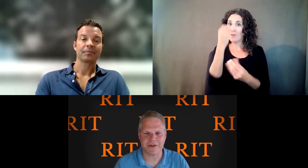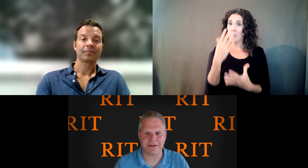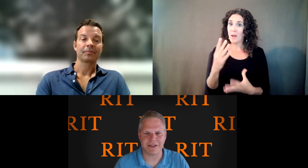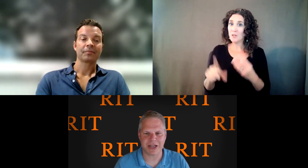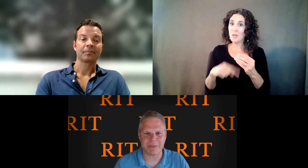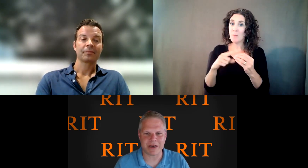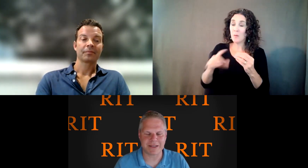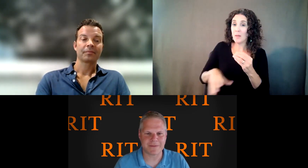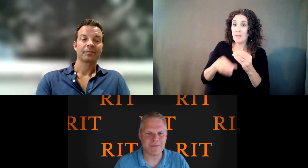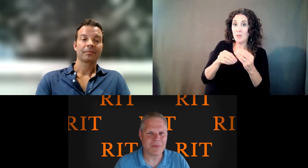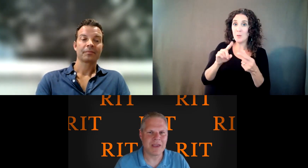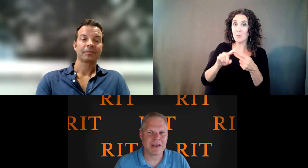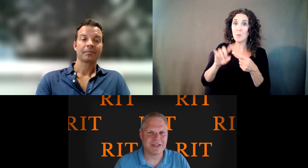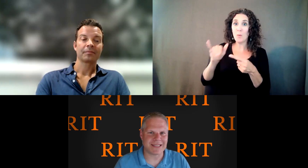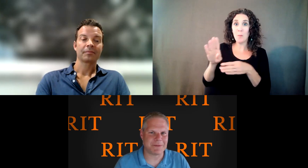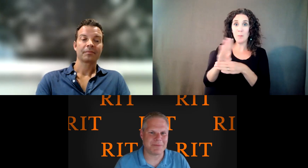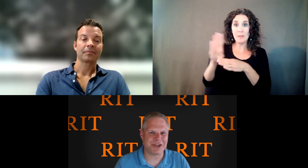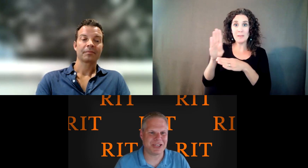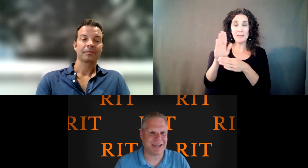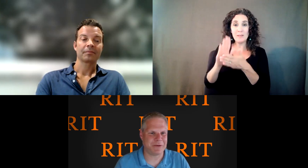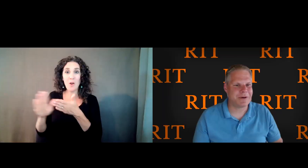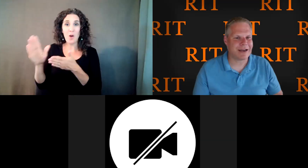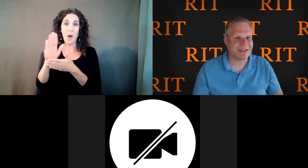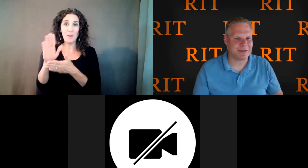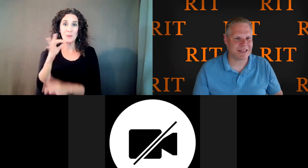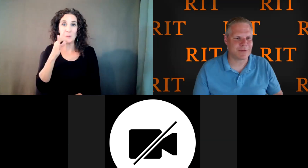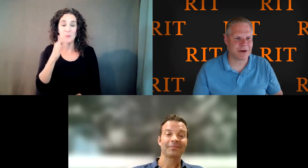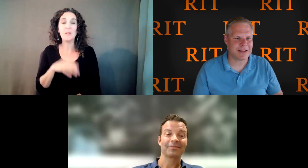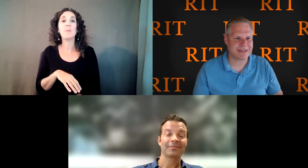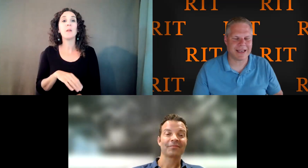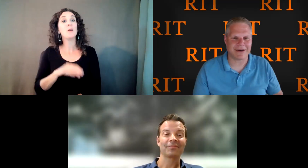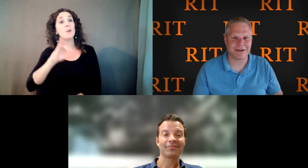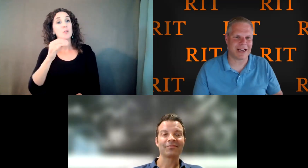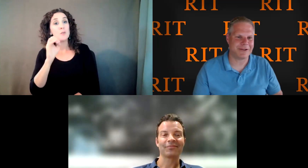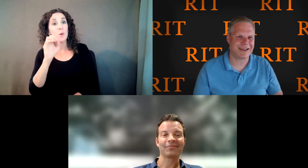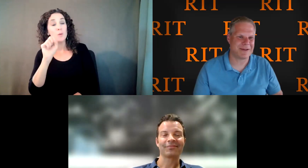be found in the chatbox Jesse we appreciate you doing this for us and are glad you could